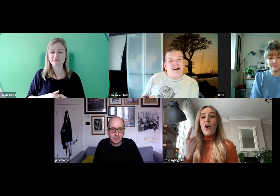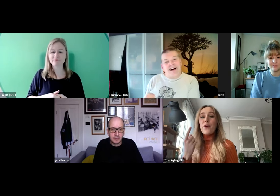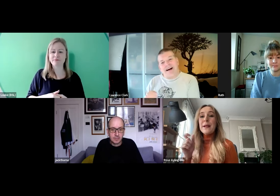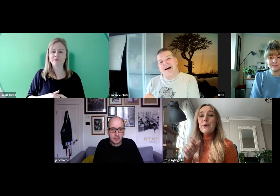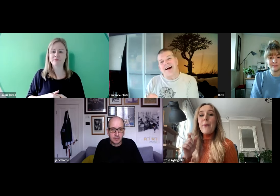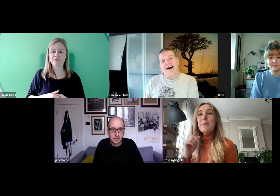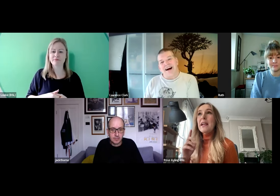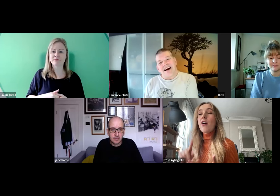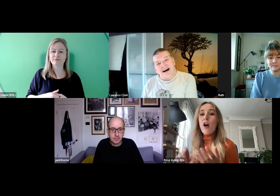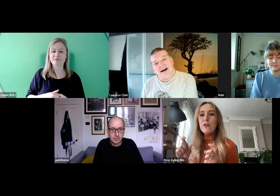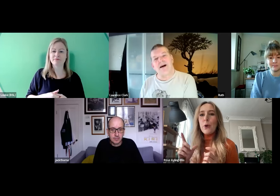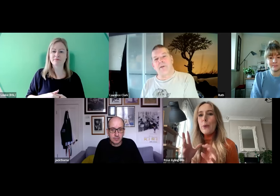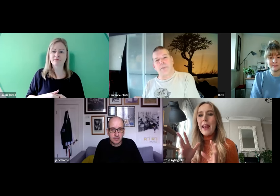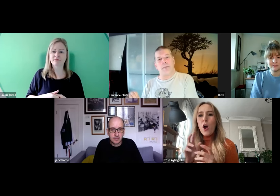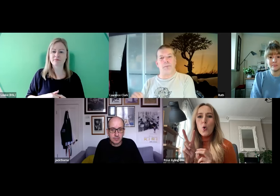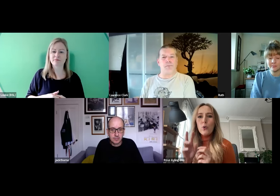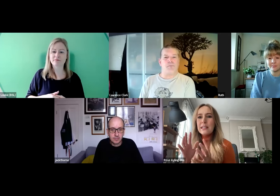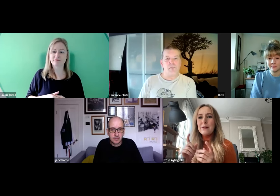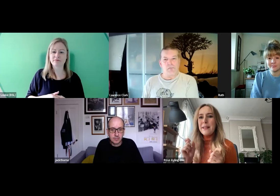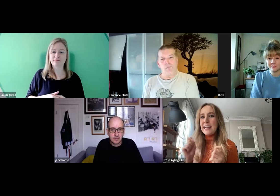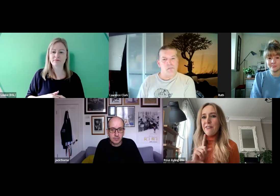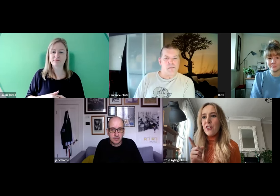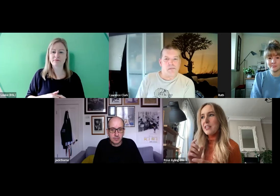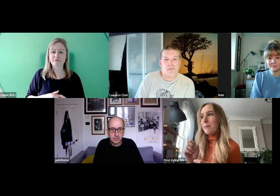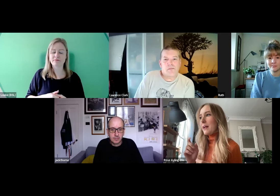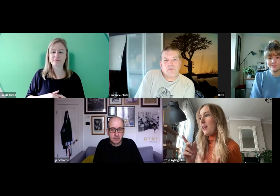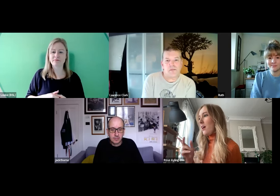At first people might be uncomfortable, a bit like, "oh, this is a bit different for